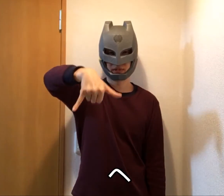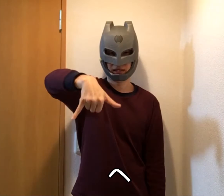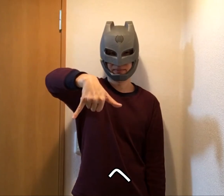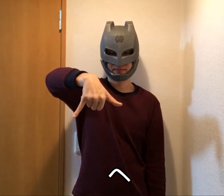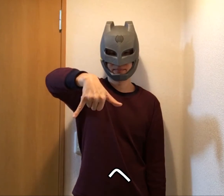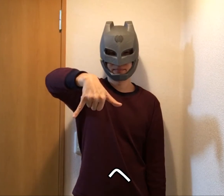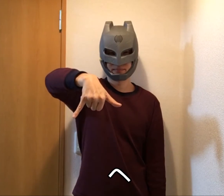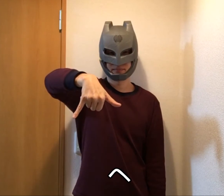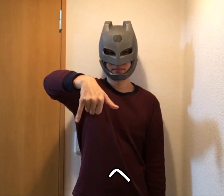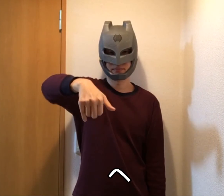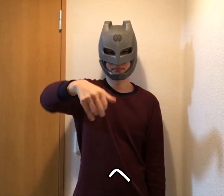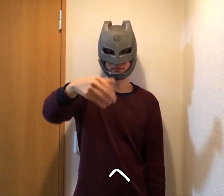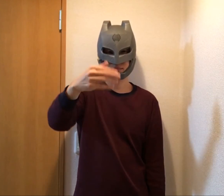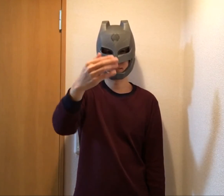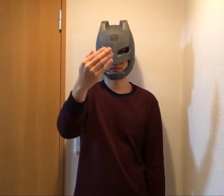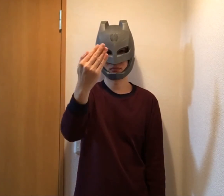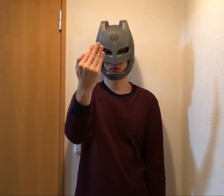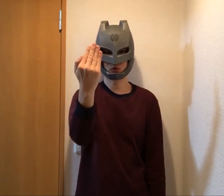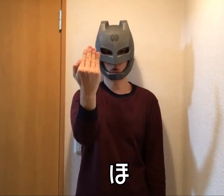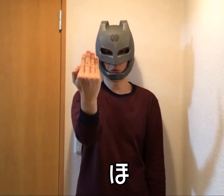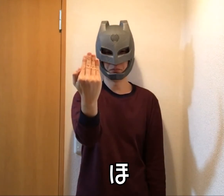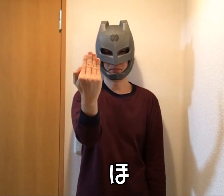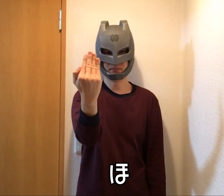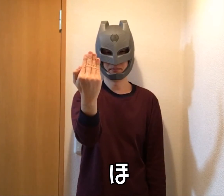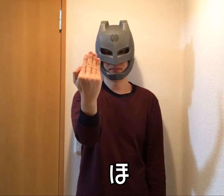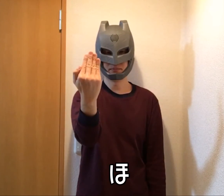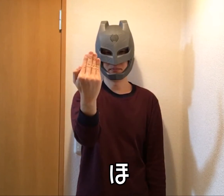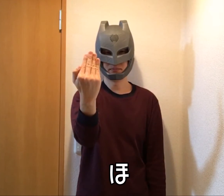he ho